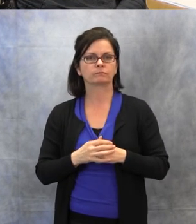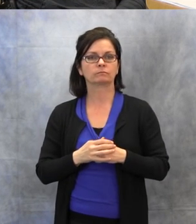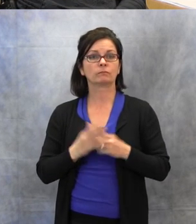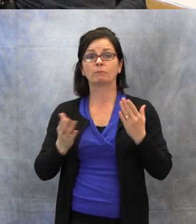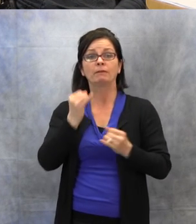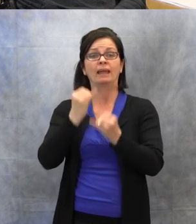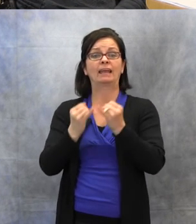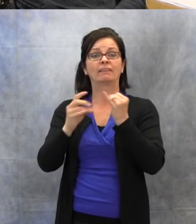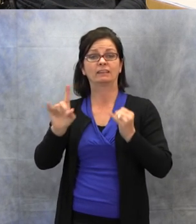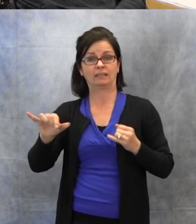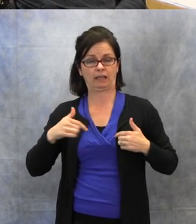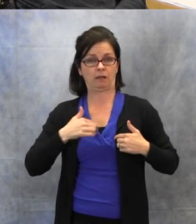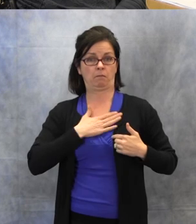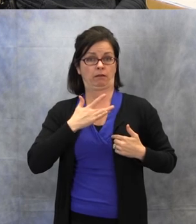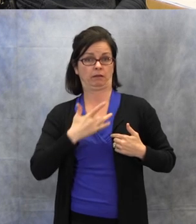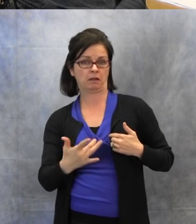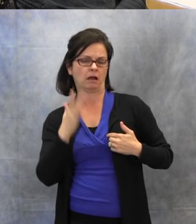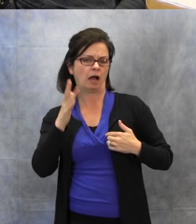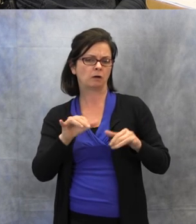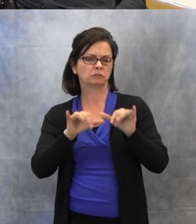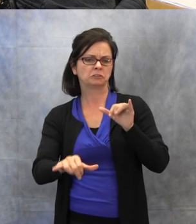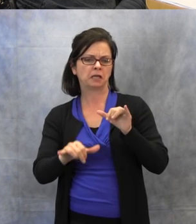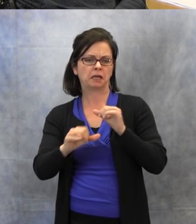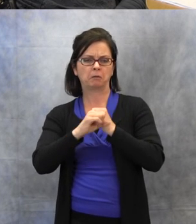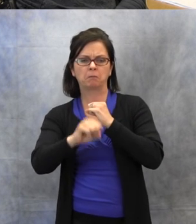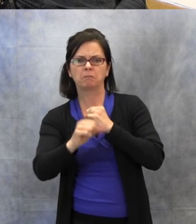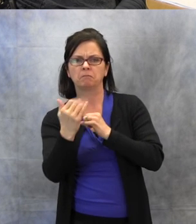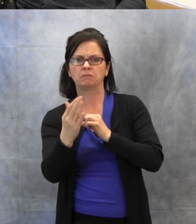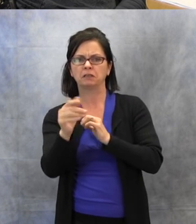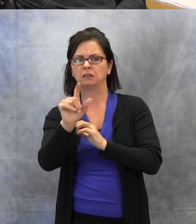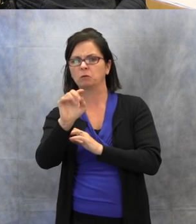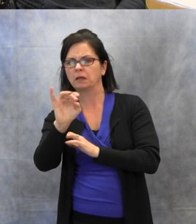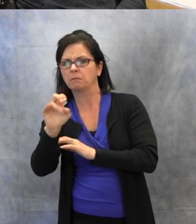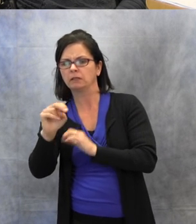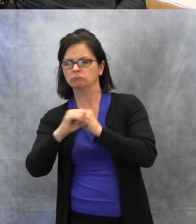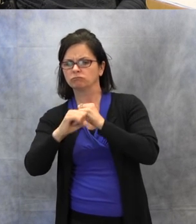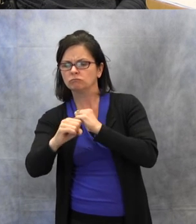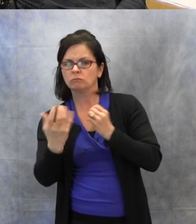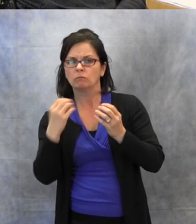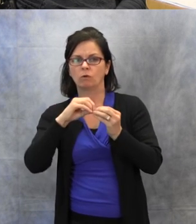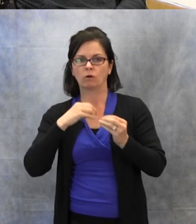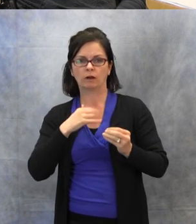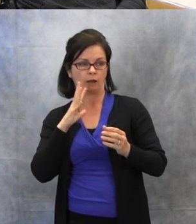I try and stay maybe 15 minutes, 20 minutes and catch up with the special ed teachers,